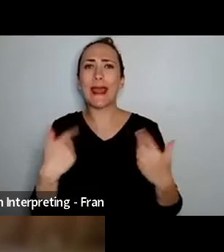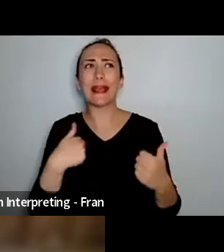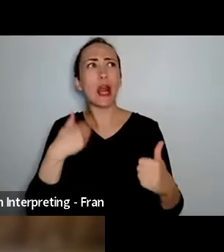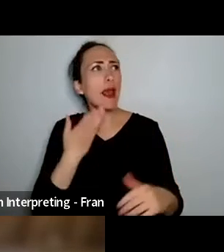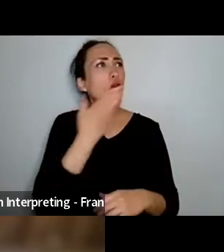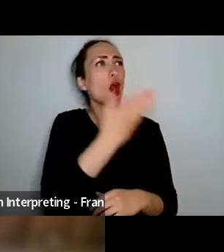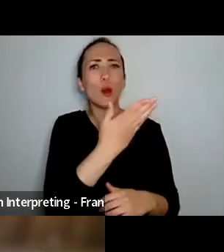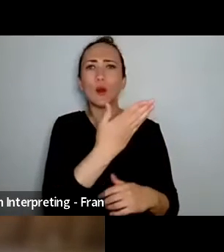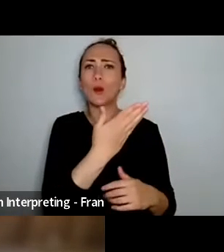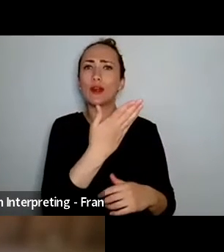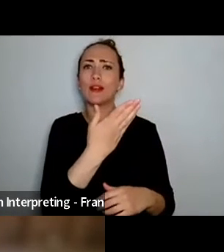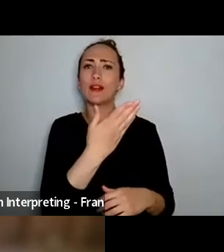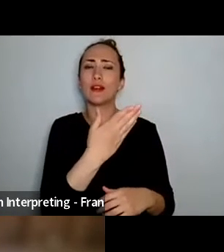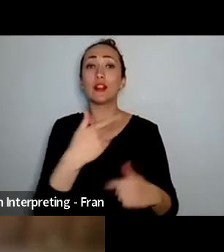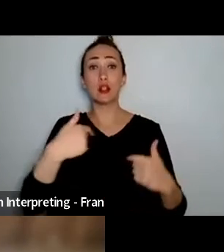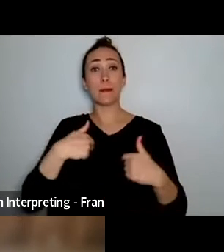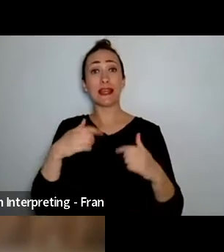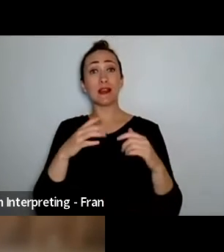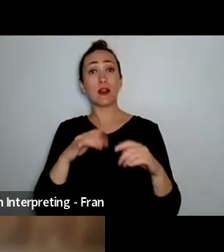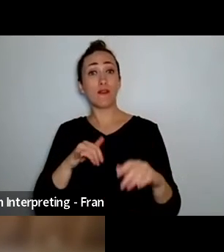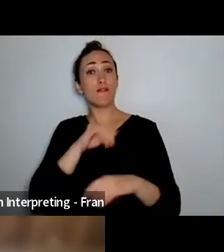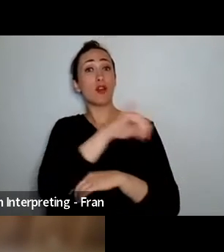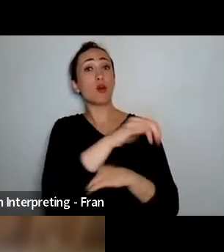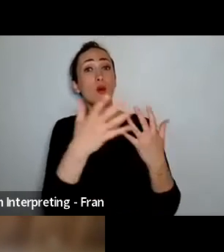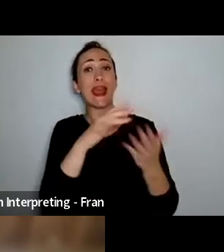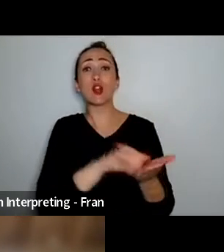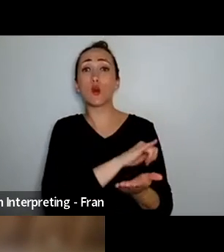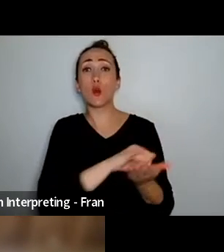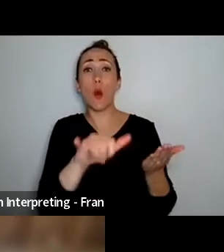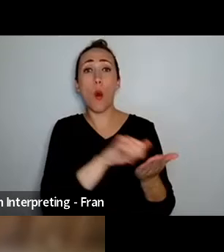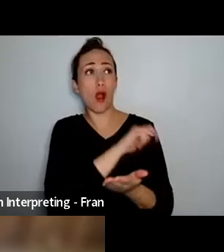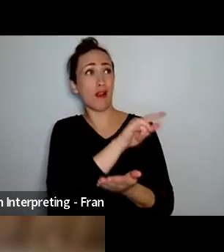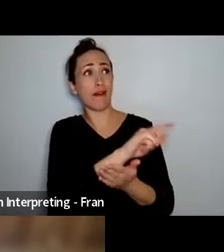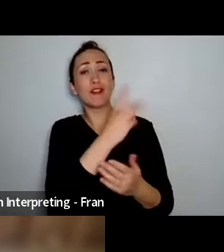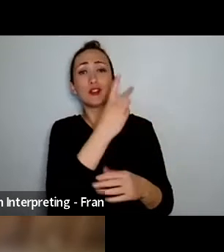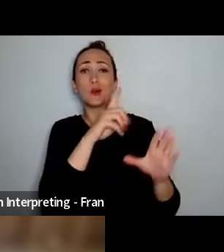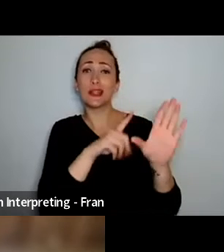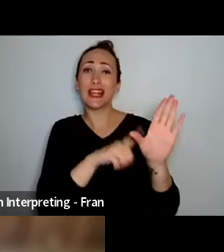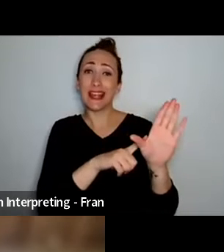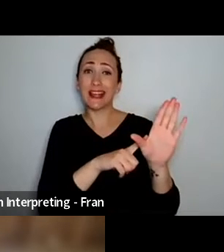I ended up working in New York uh for a few years, with an artist named Kitty Lunn and her